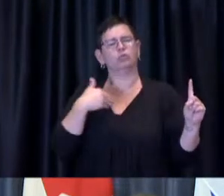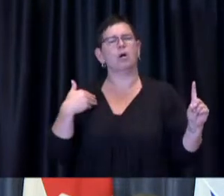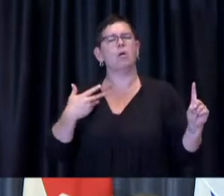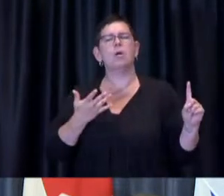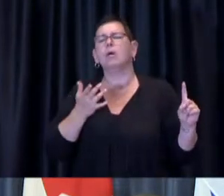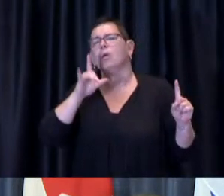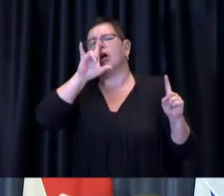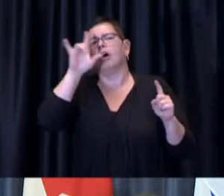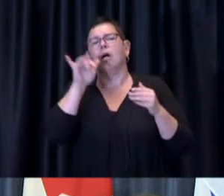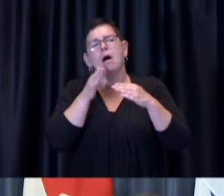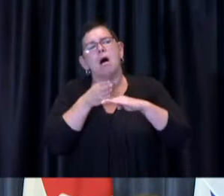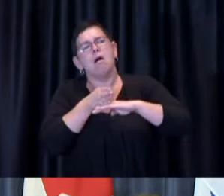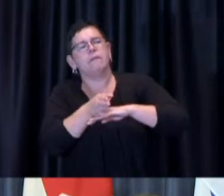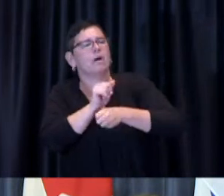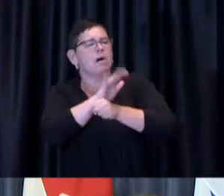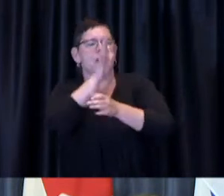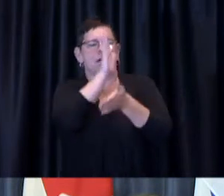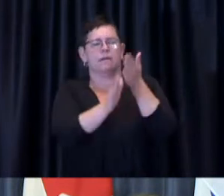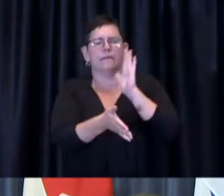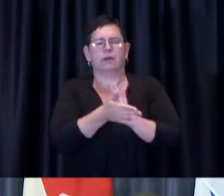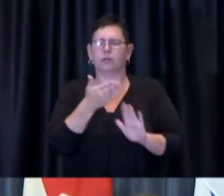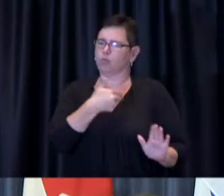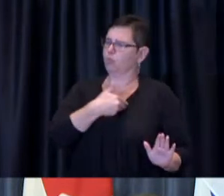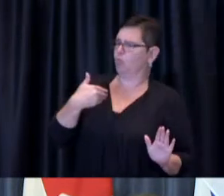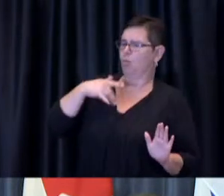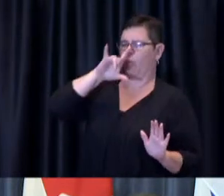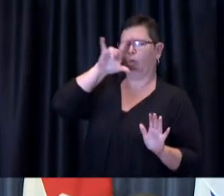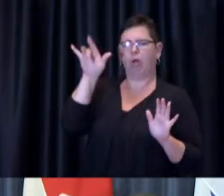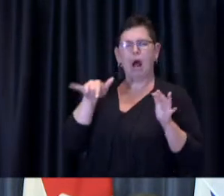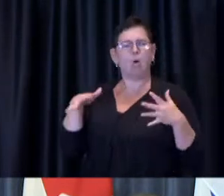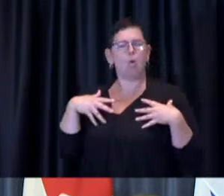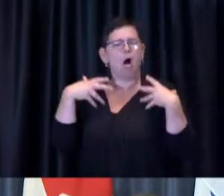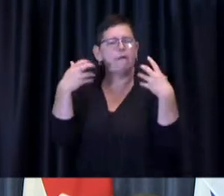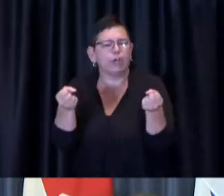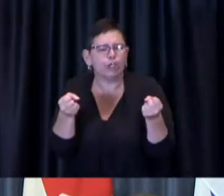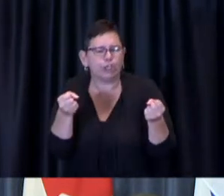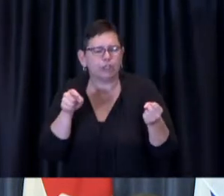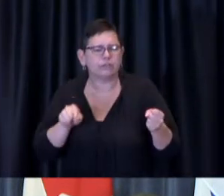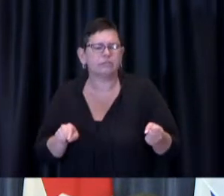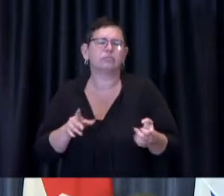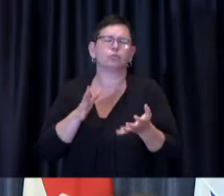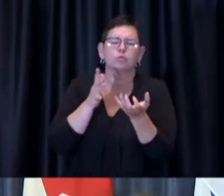in support of both City operations as well as in support of our business partners across Toronto.